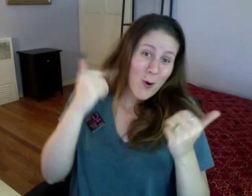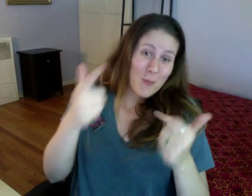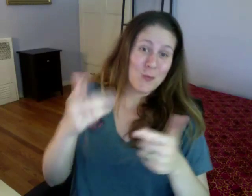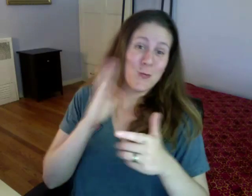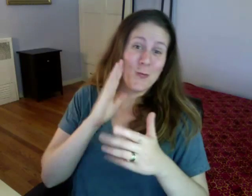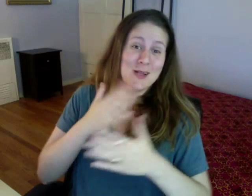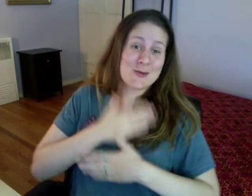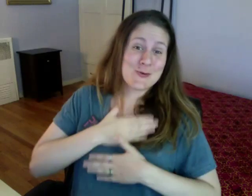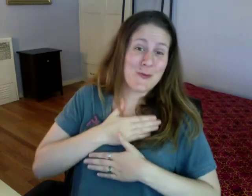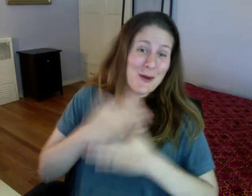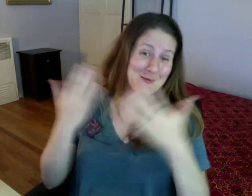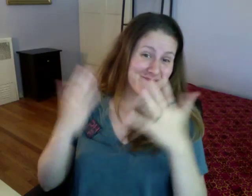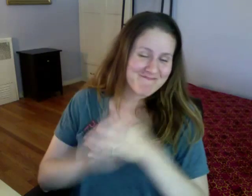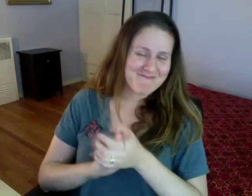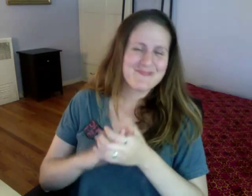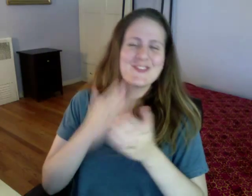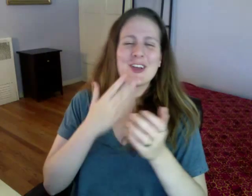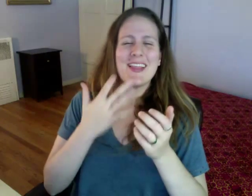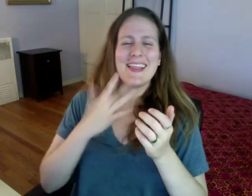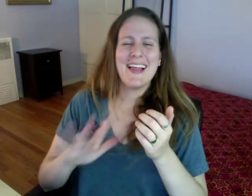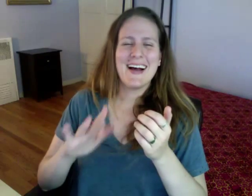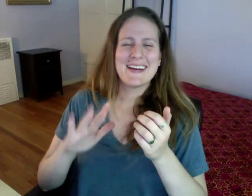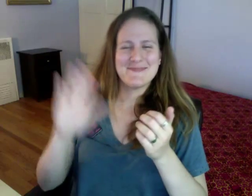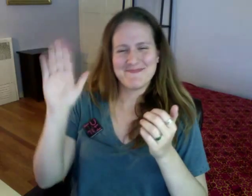Hopefully you'll enjoy it. Good luck!